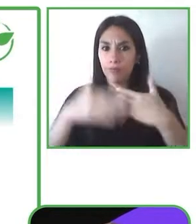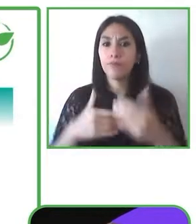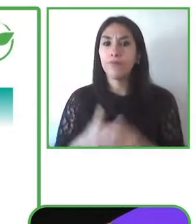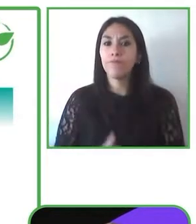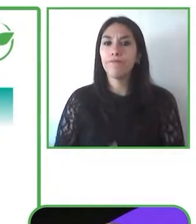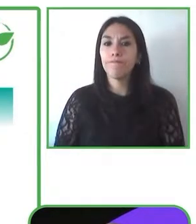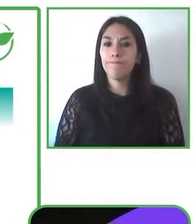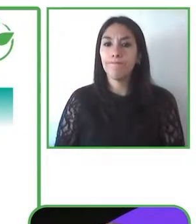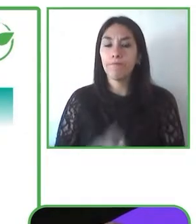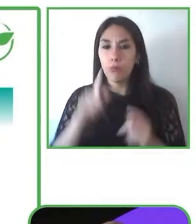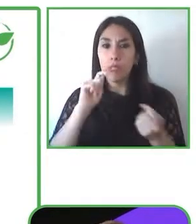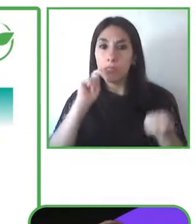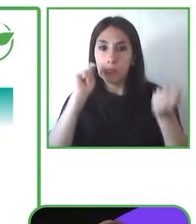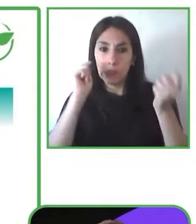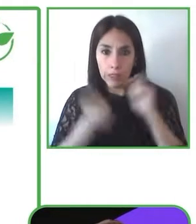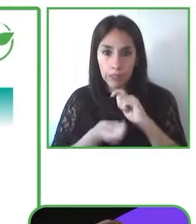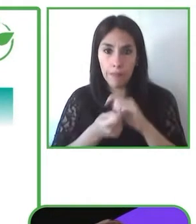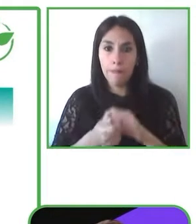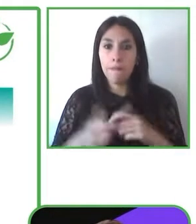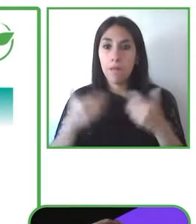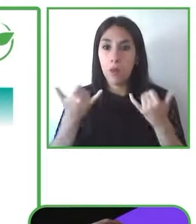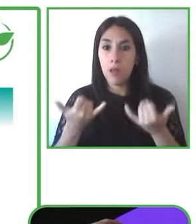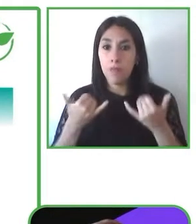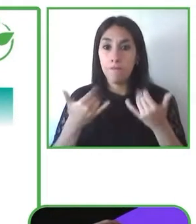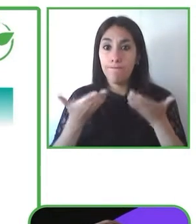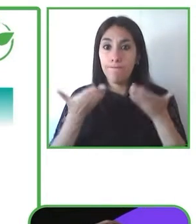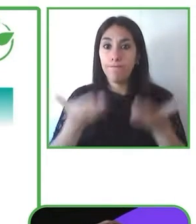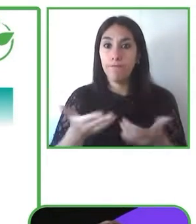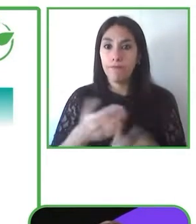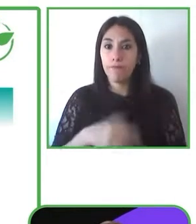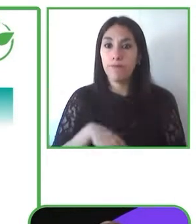this is reflected in our statement of purpose which is to help design the